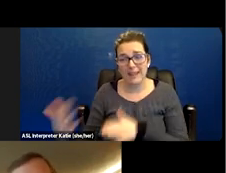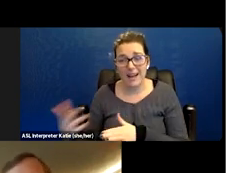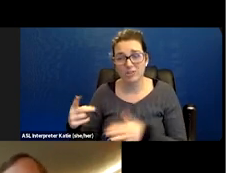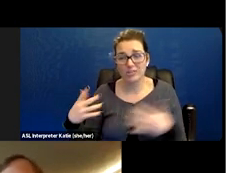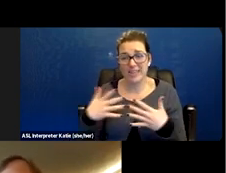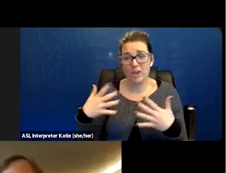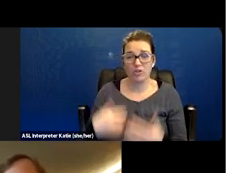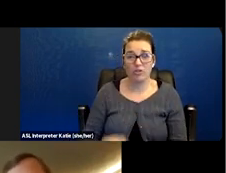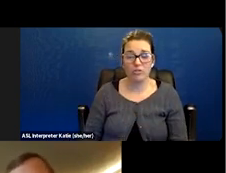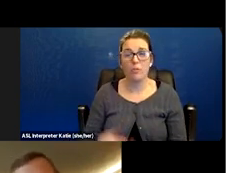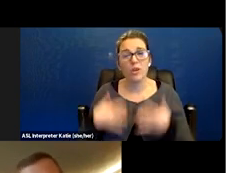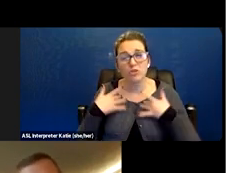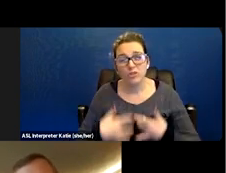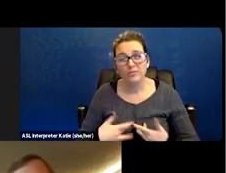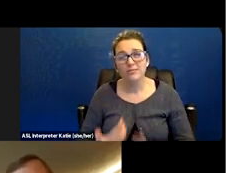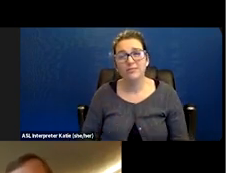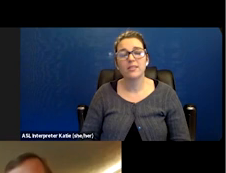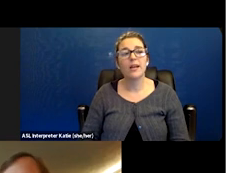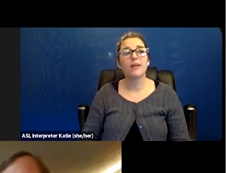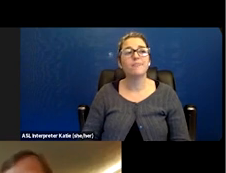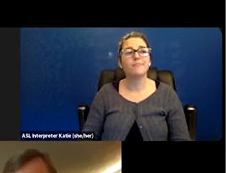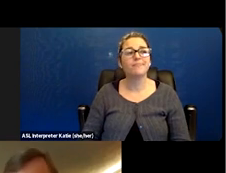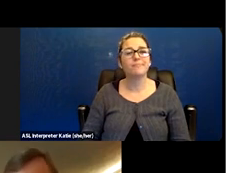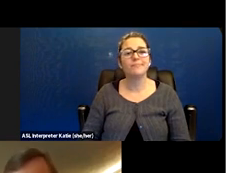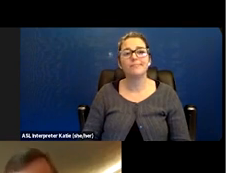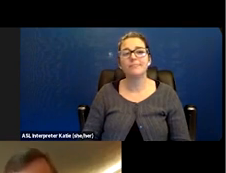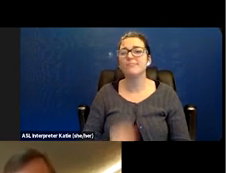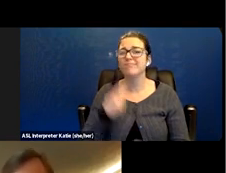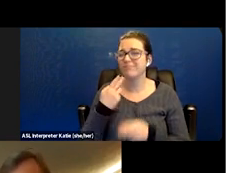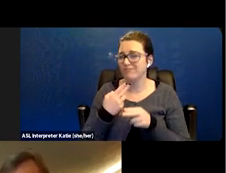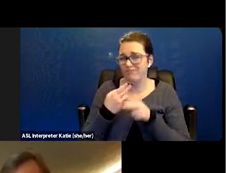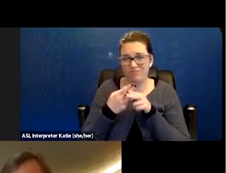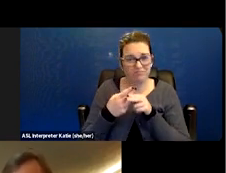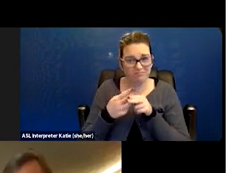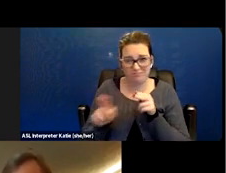So depression. You know this little vignette kind of incorporates